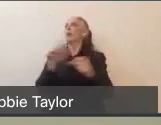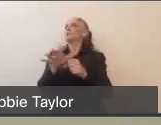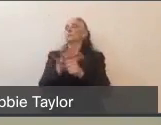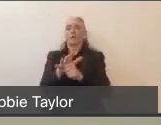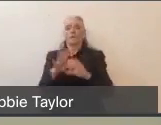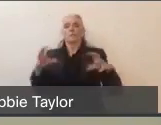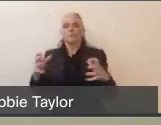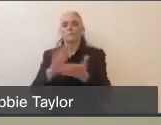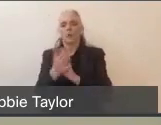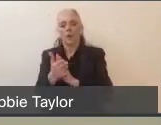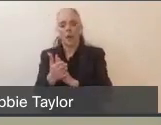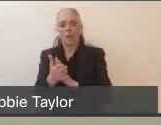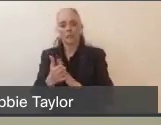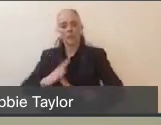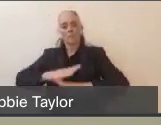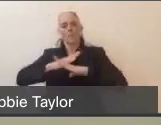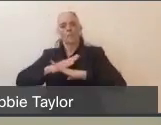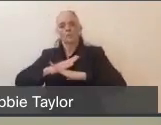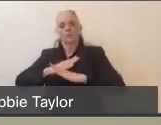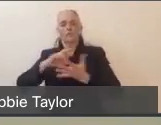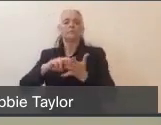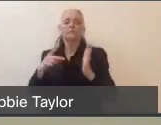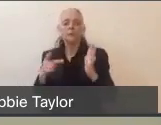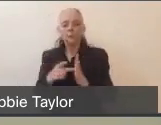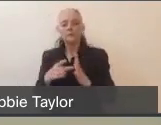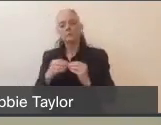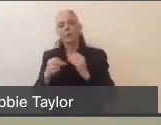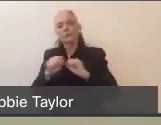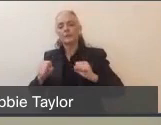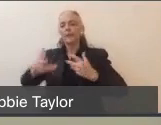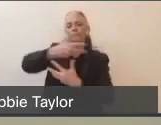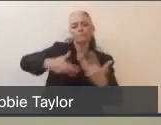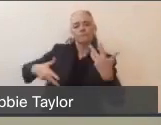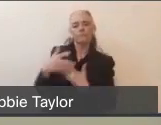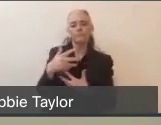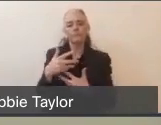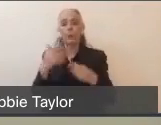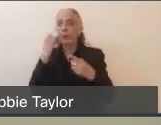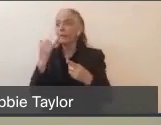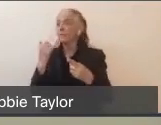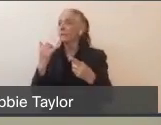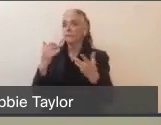will have some immunity to COVID-19, which significantly slows the spread of COVID-19 in our community.